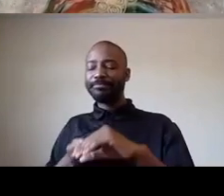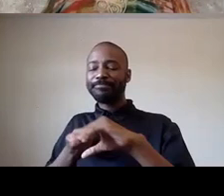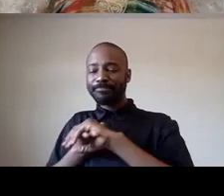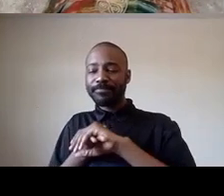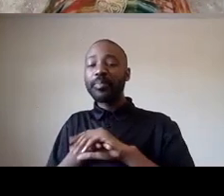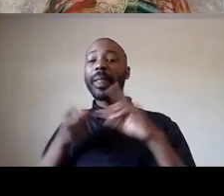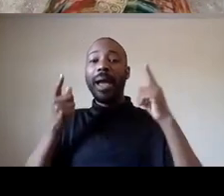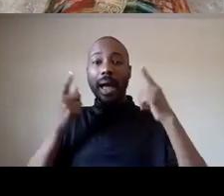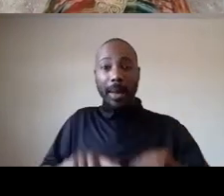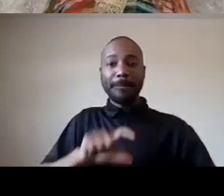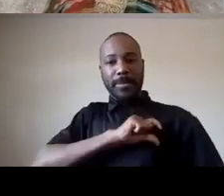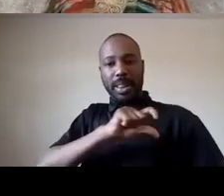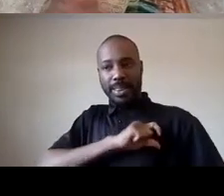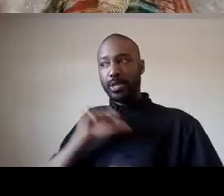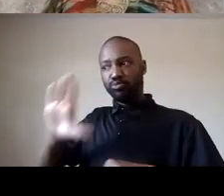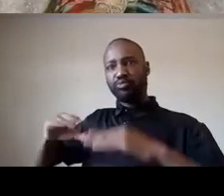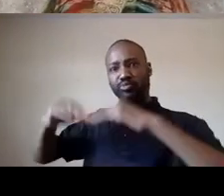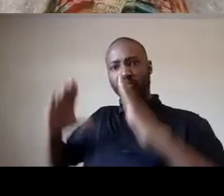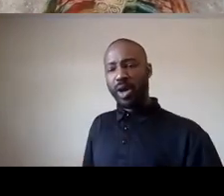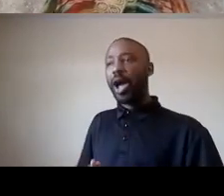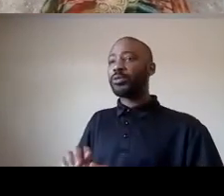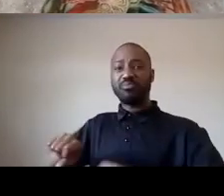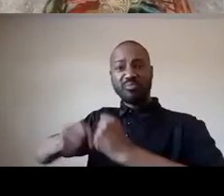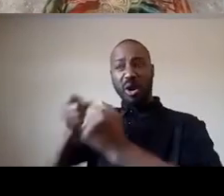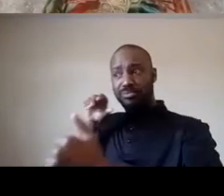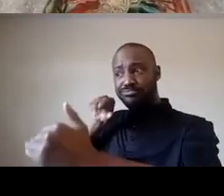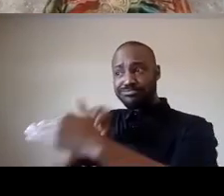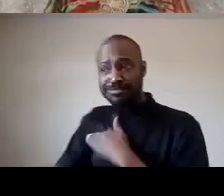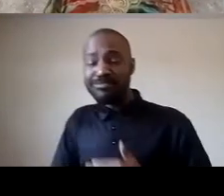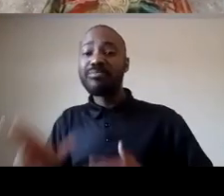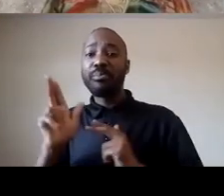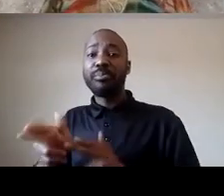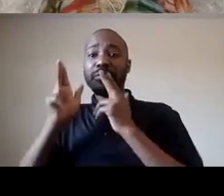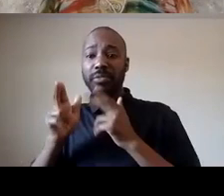and murdered her as she slept then attempted to blame it on her partner